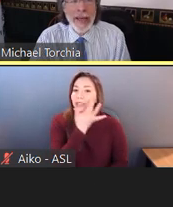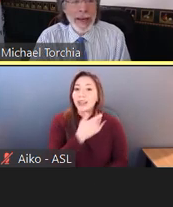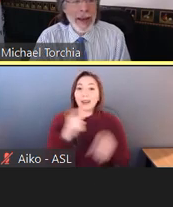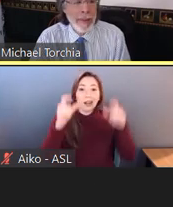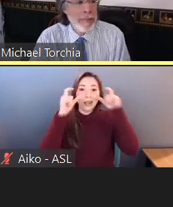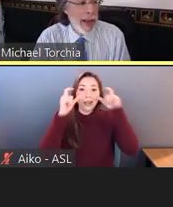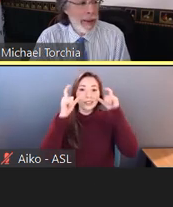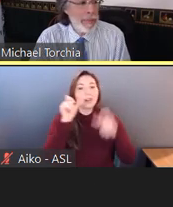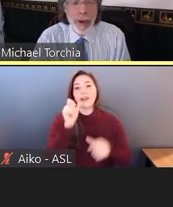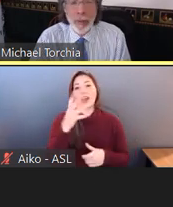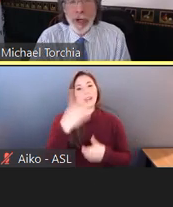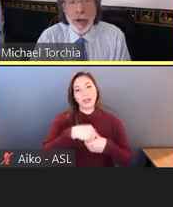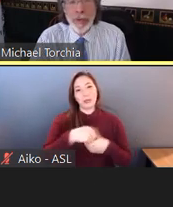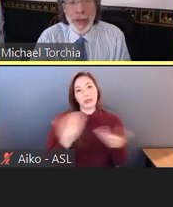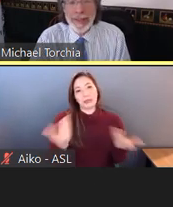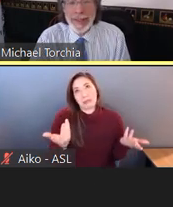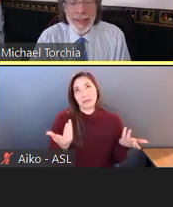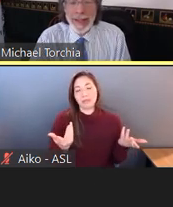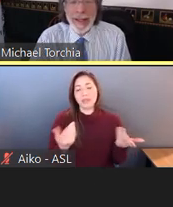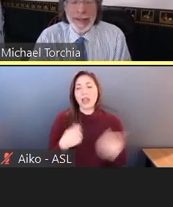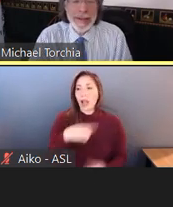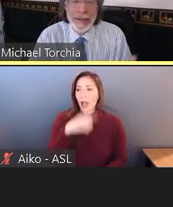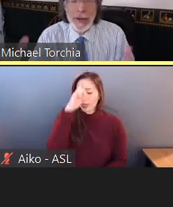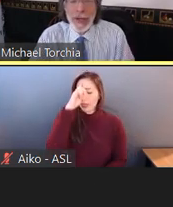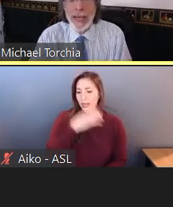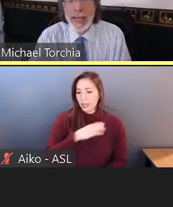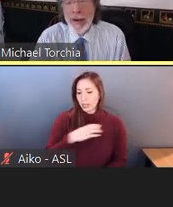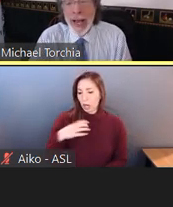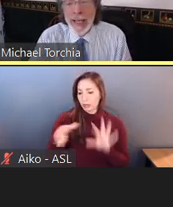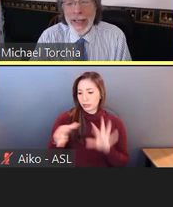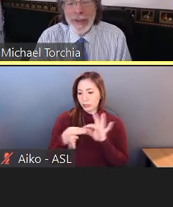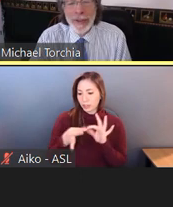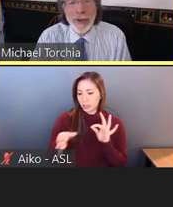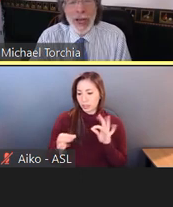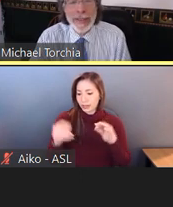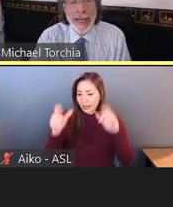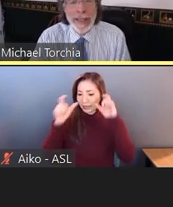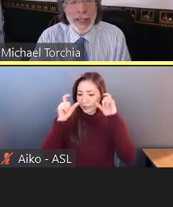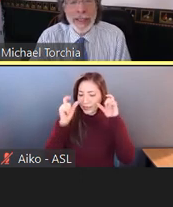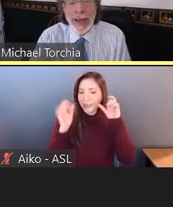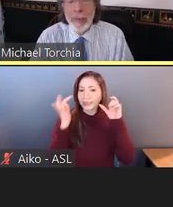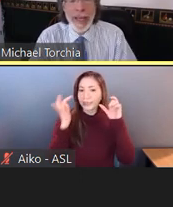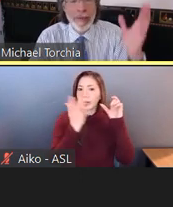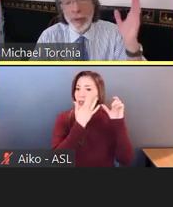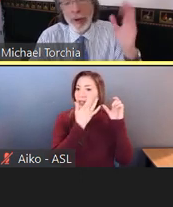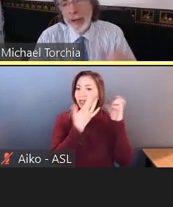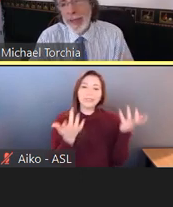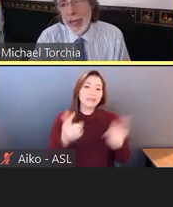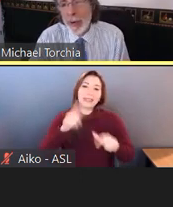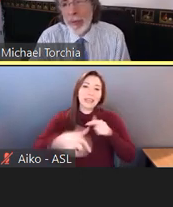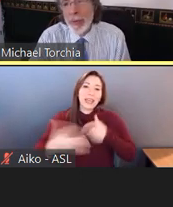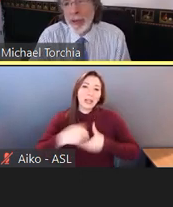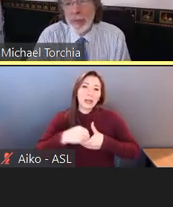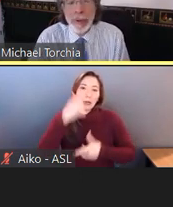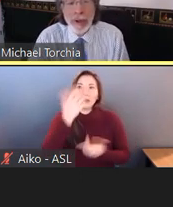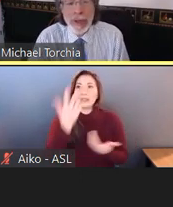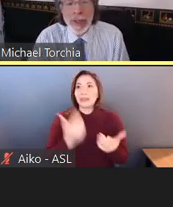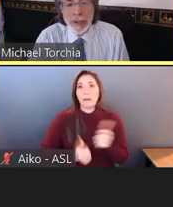and I would agree with this-- you can't count eyeglasses or contact lenses-- that would be everyone or most people,